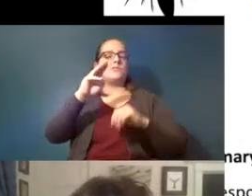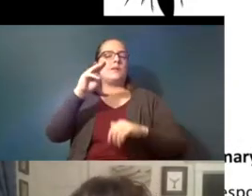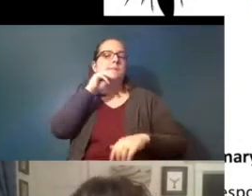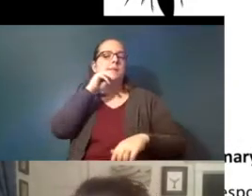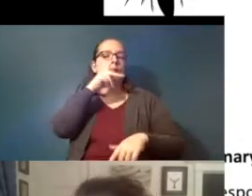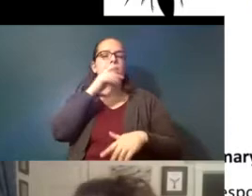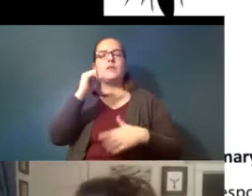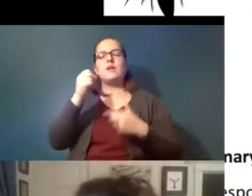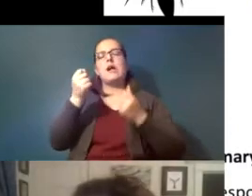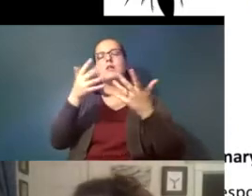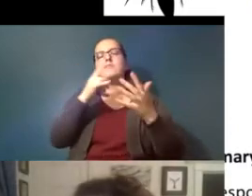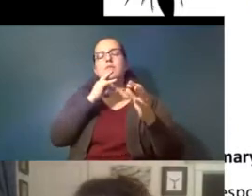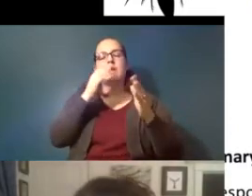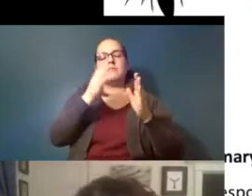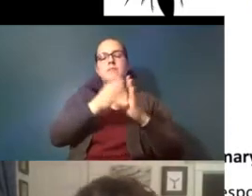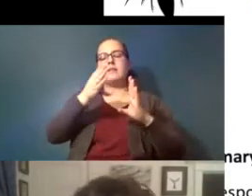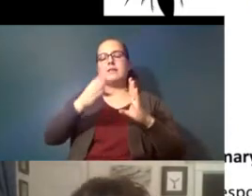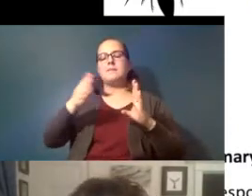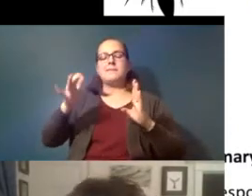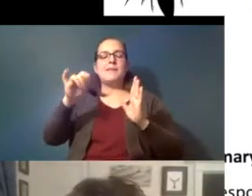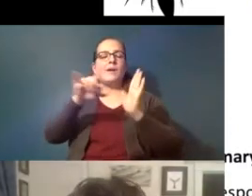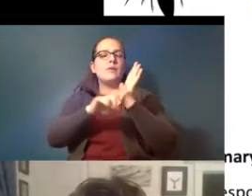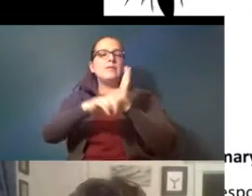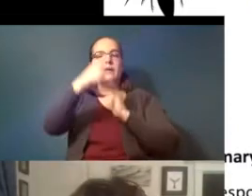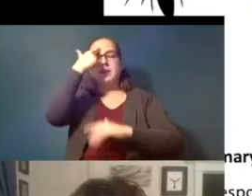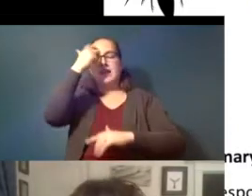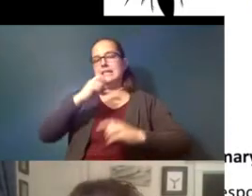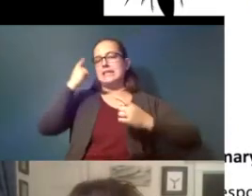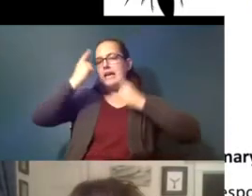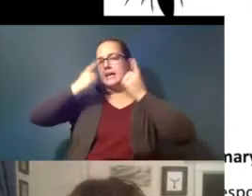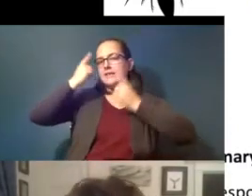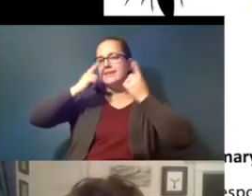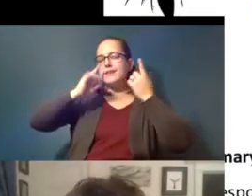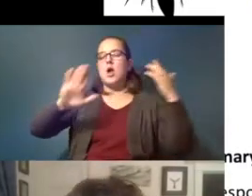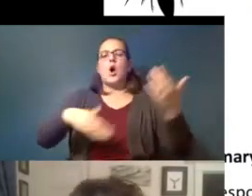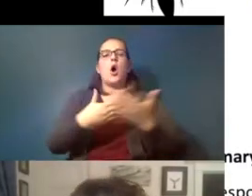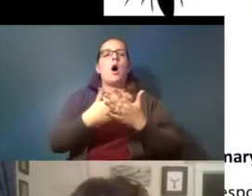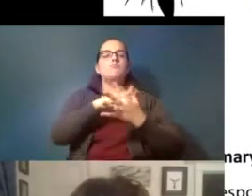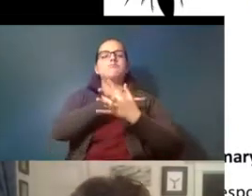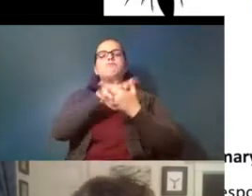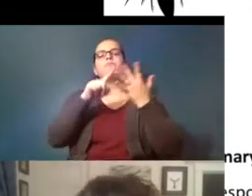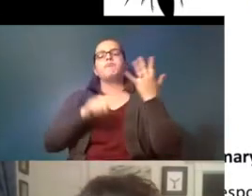little steps in this research because you need to consider all of these different characteristics